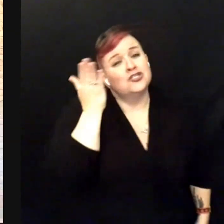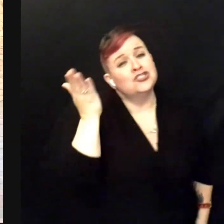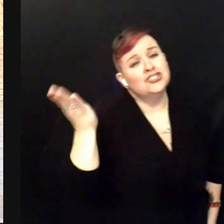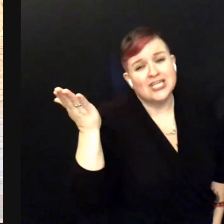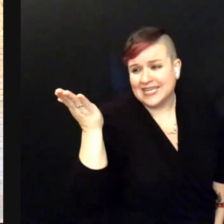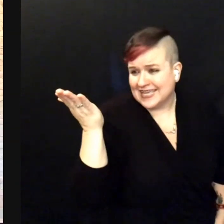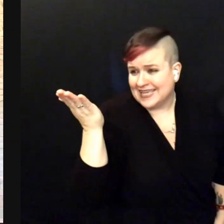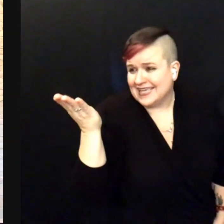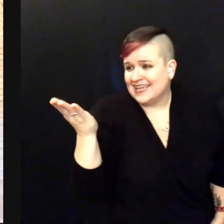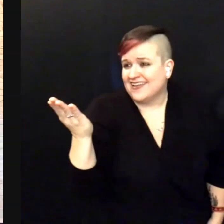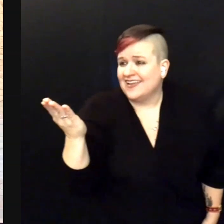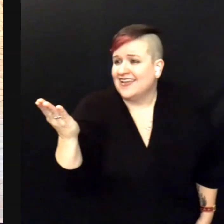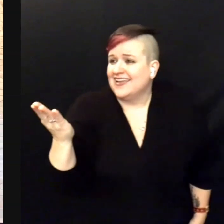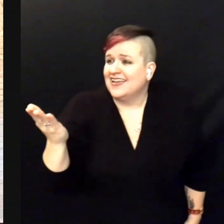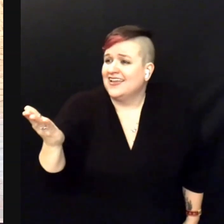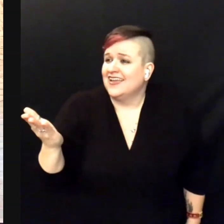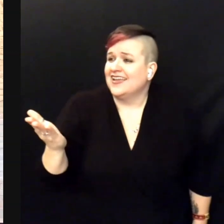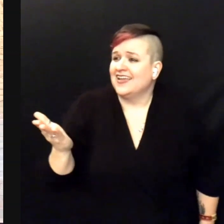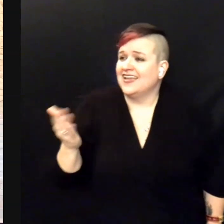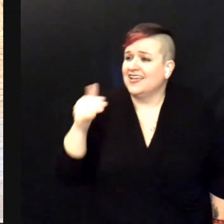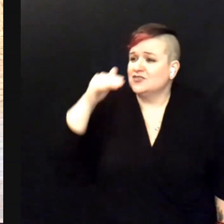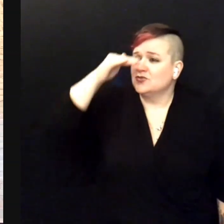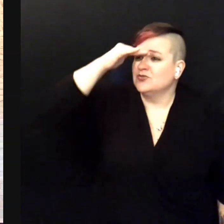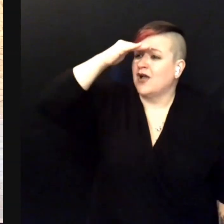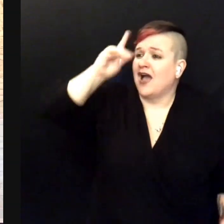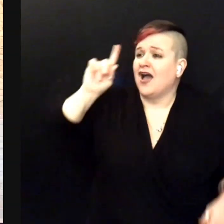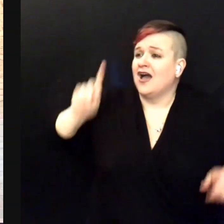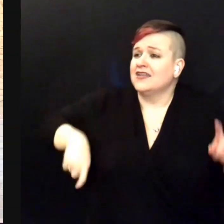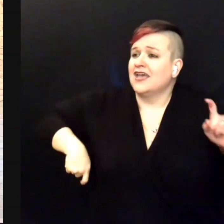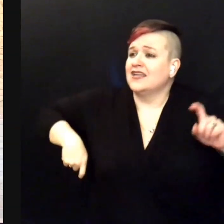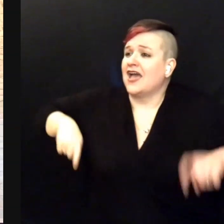She's running out